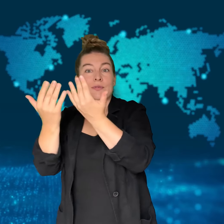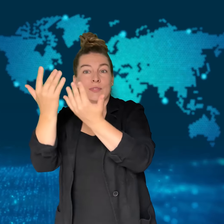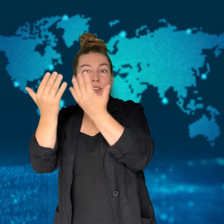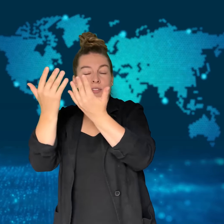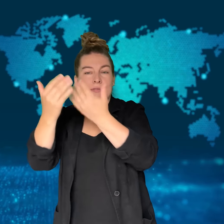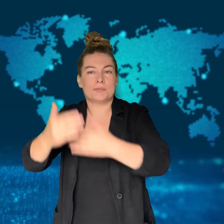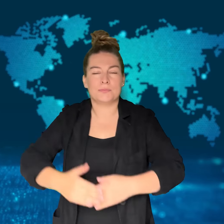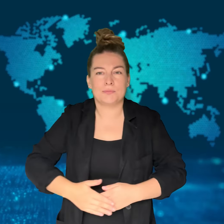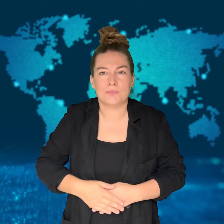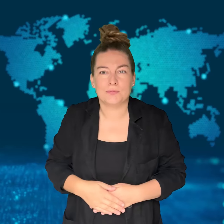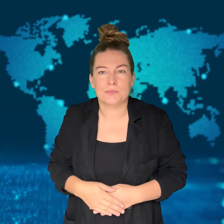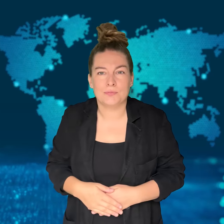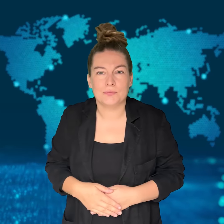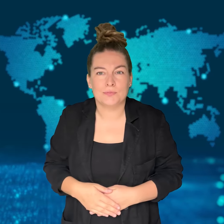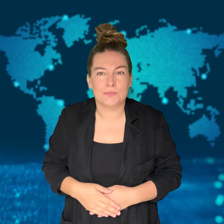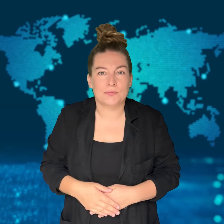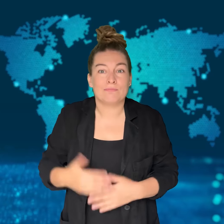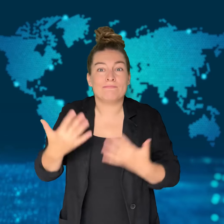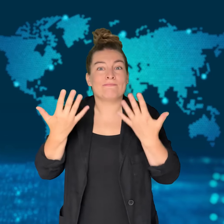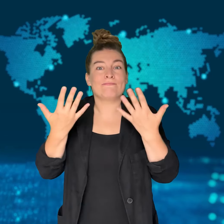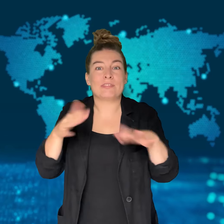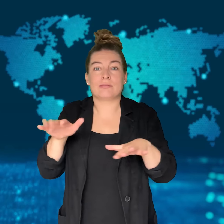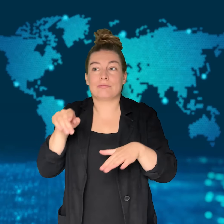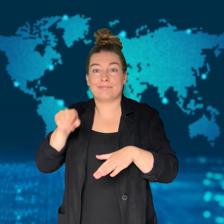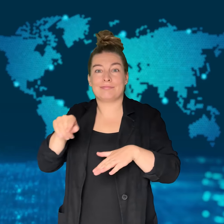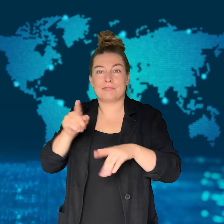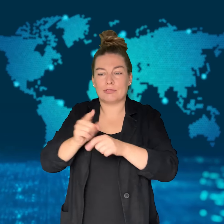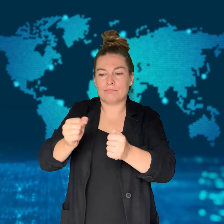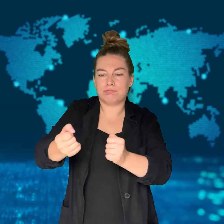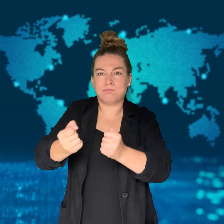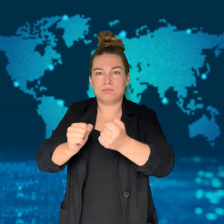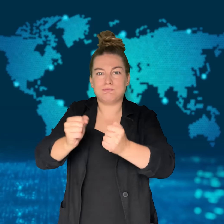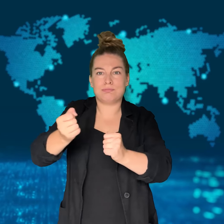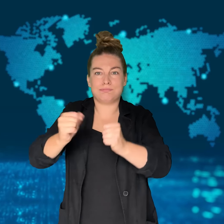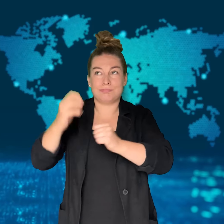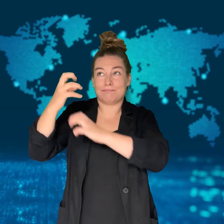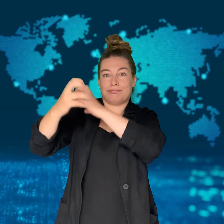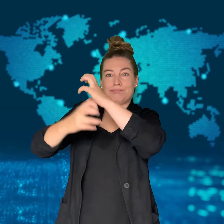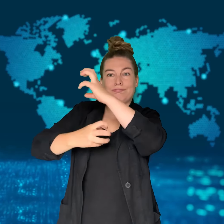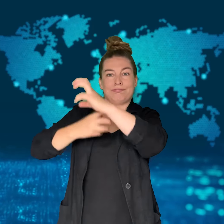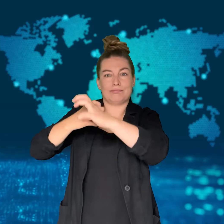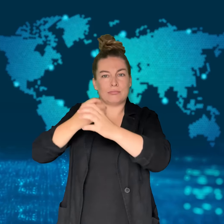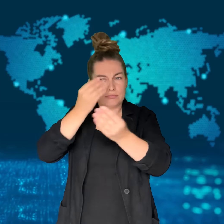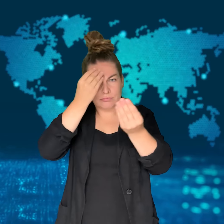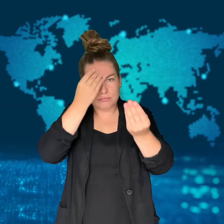and videos of the accident.